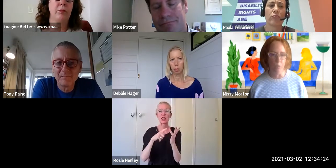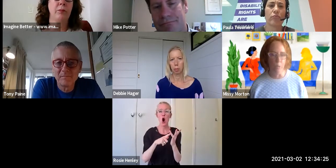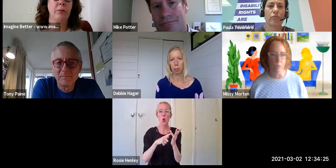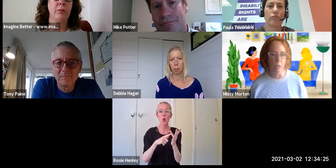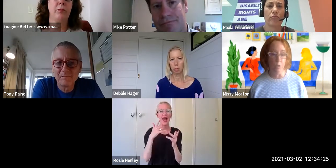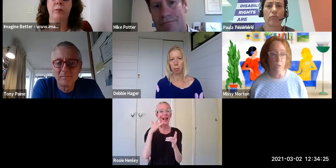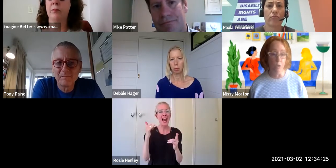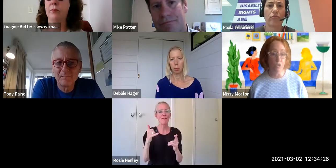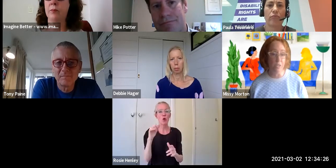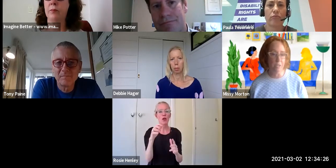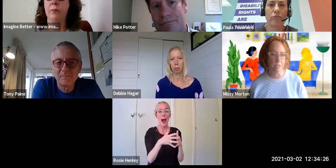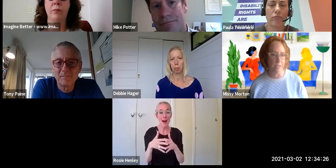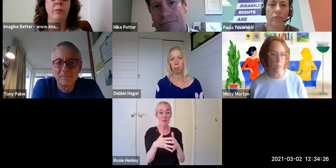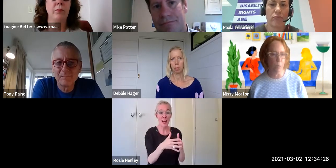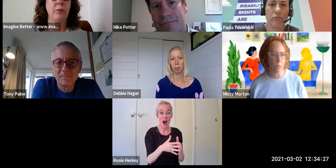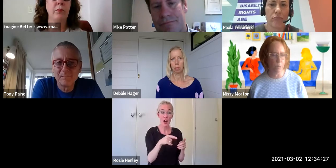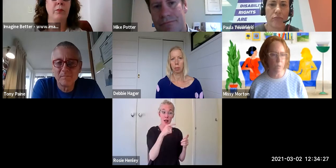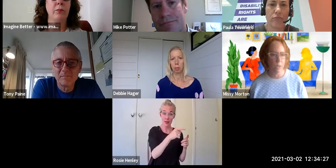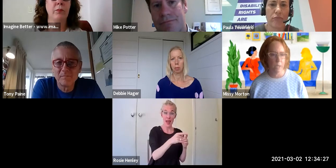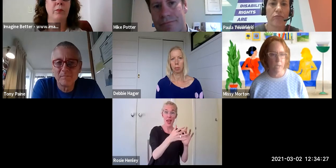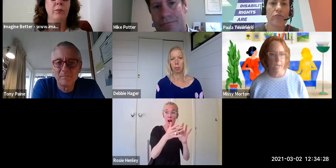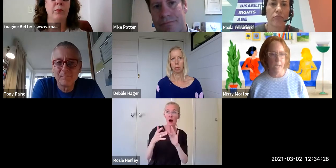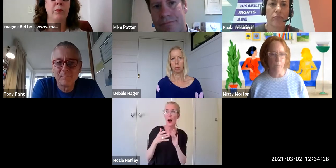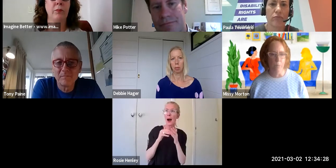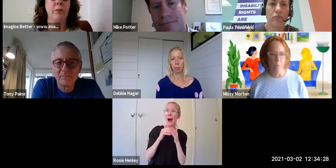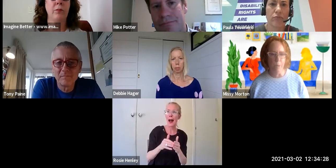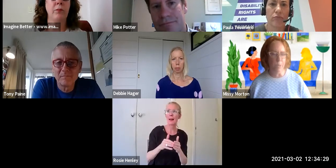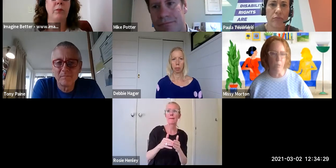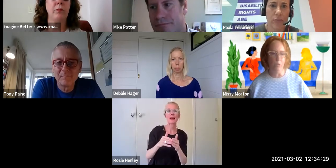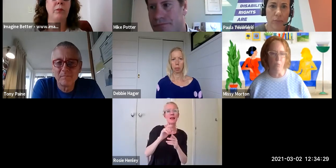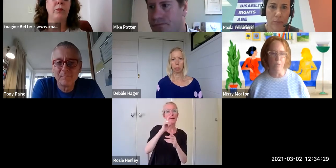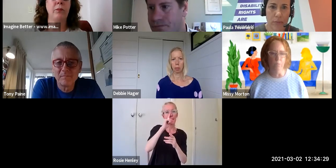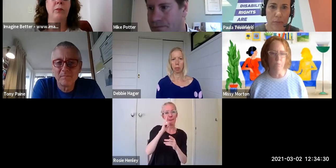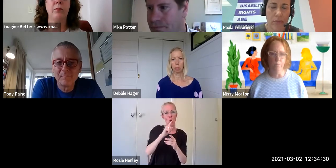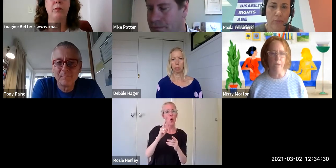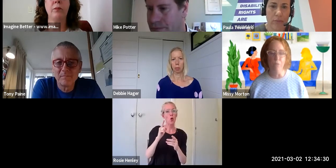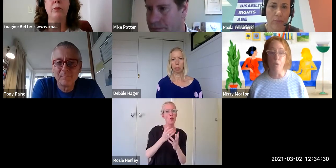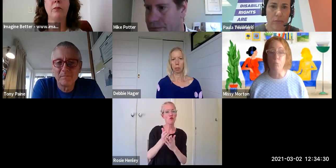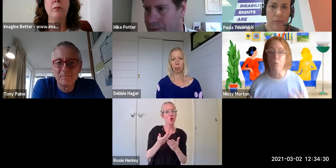for people in covid, not just disabled people but people who have been made vulnerable by